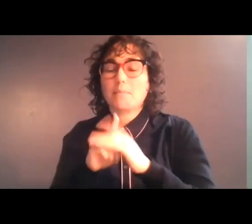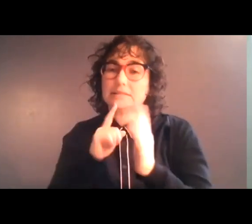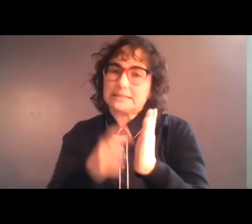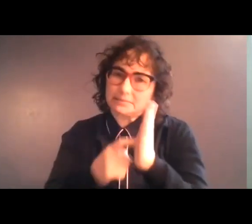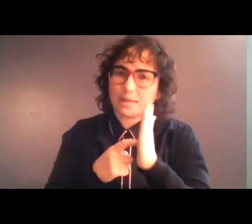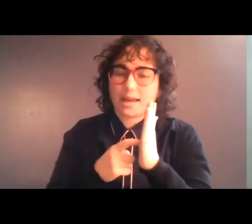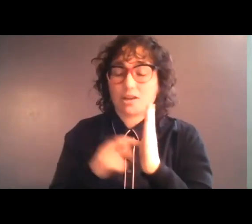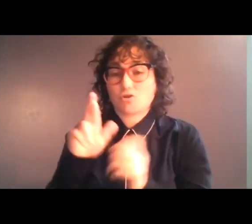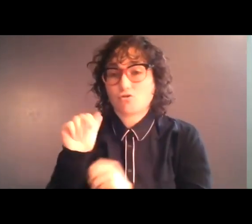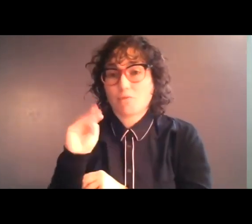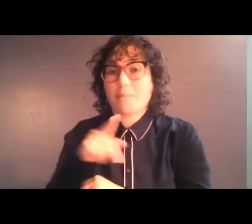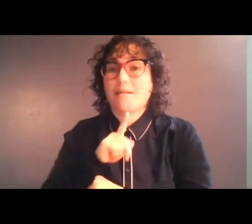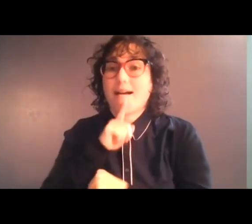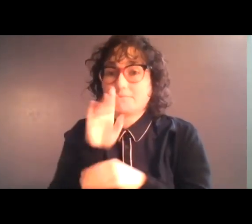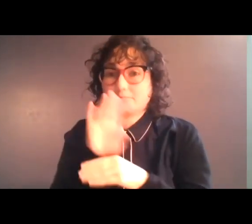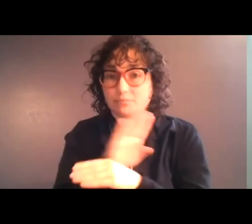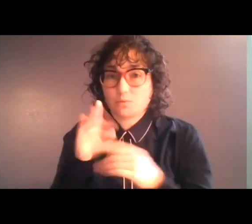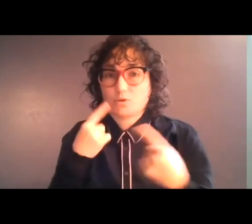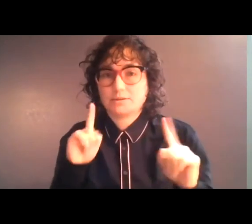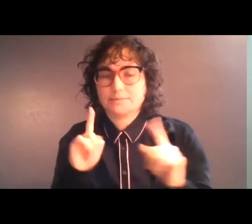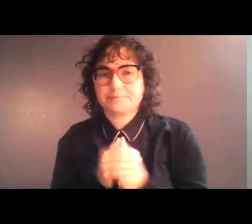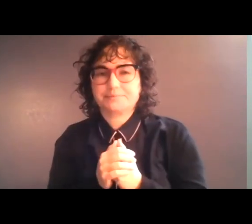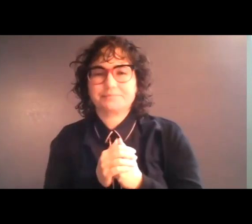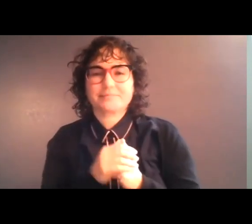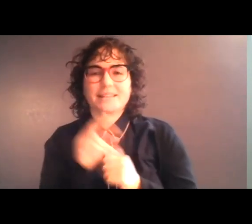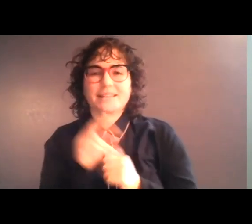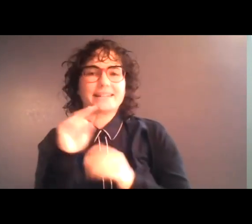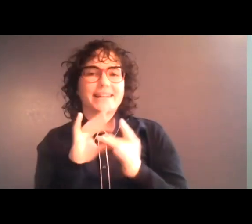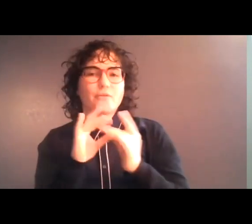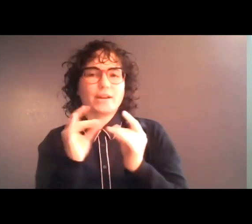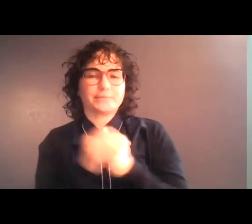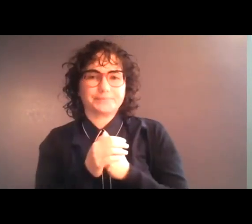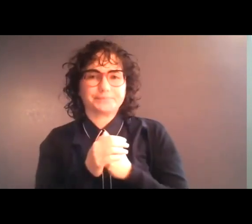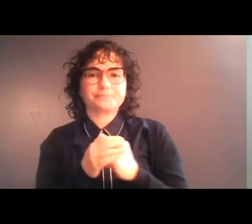The bassist and trumpet player cross, each with another amp, and begin setting